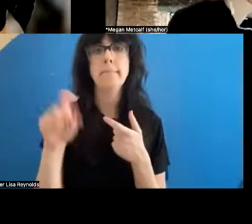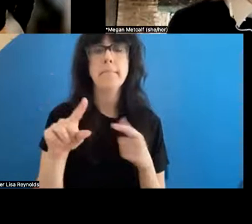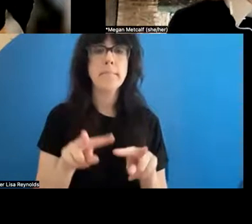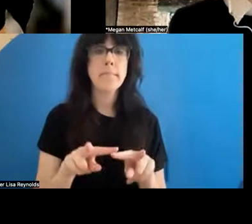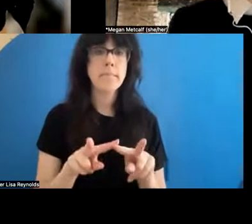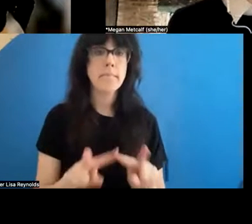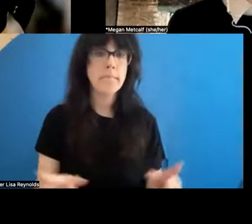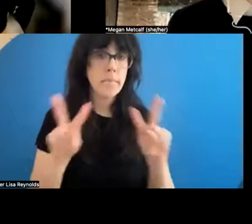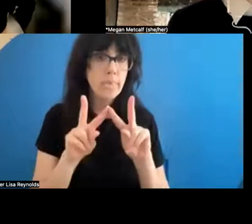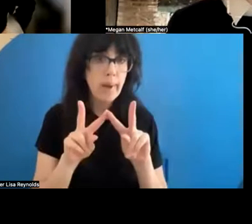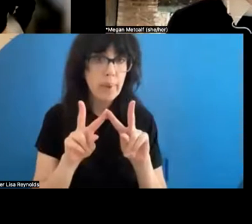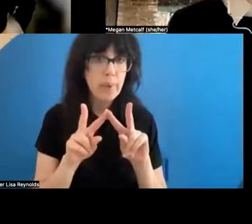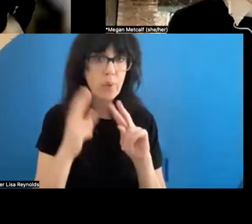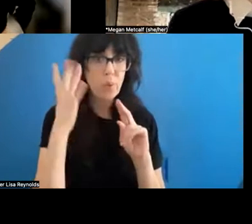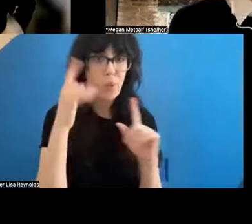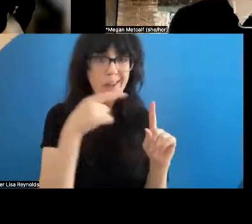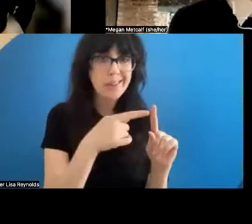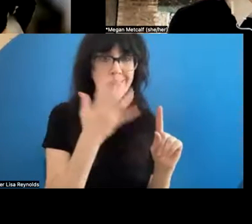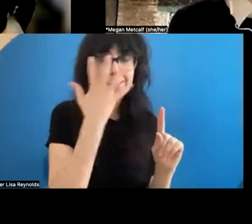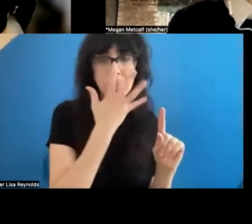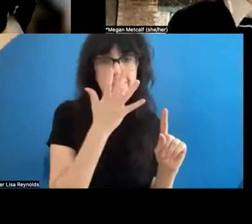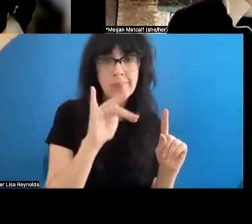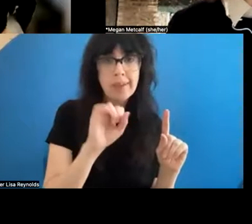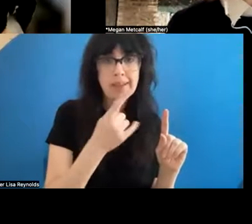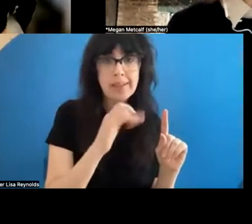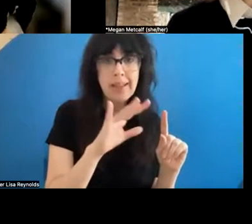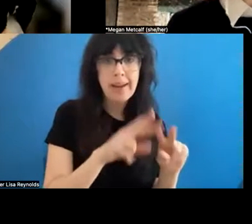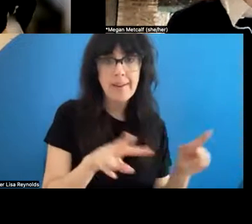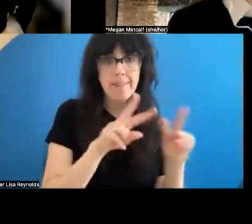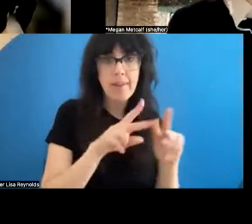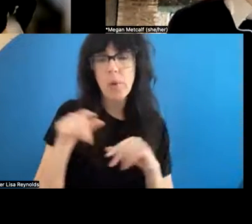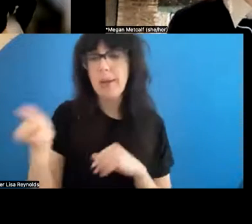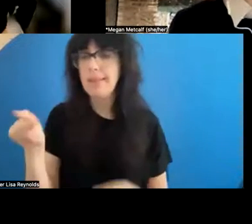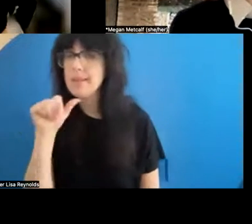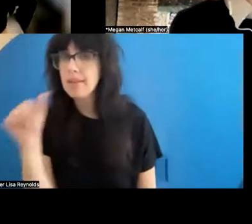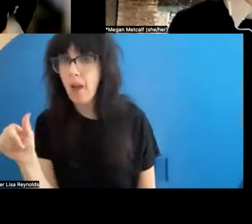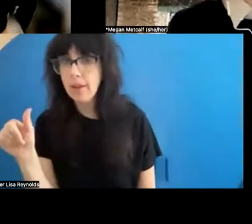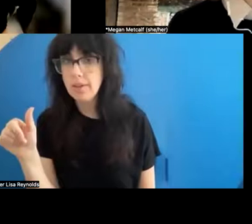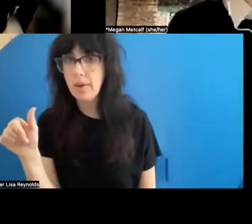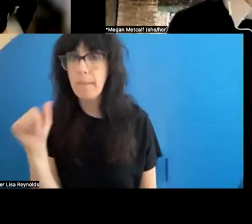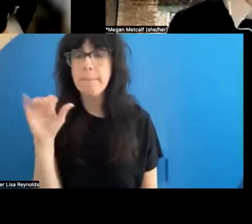is this aesthetic valued and the other aesthetic not? That is something that is underlying all of